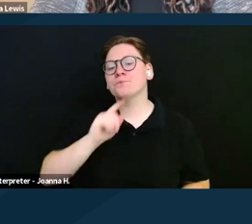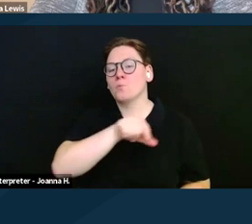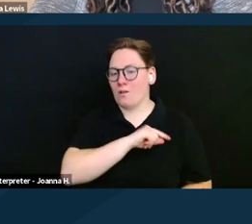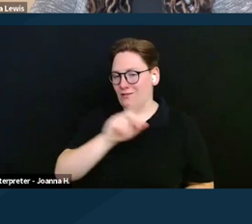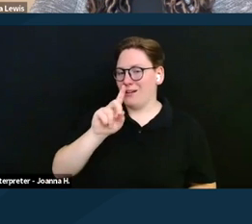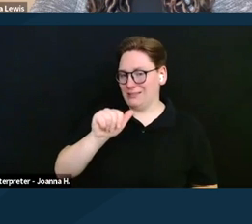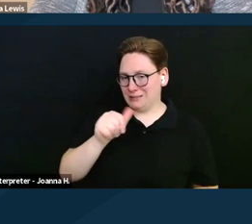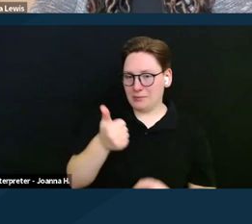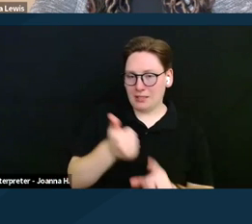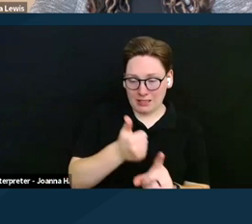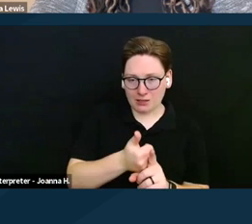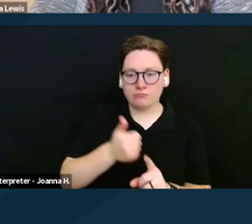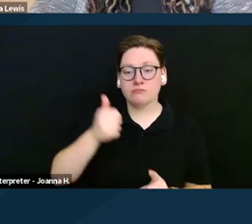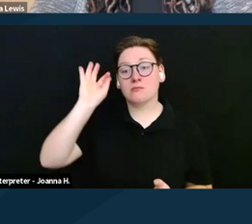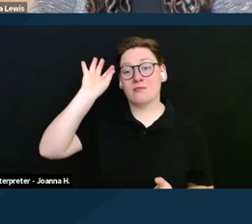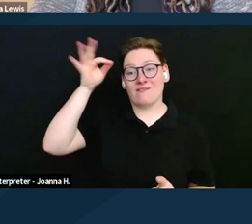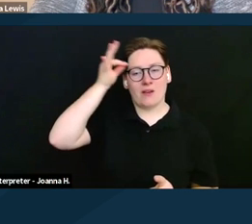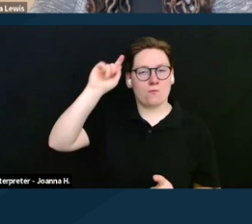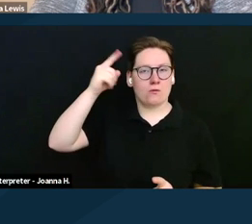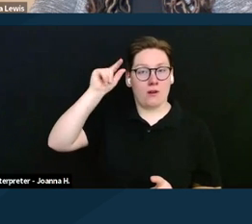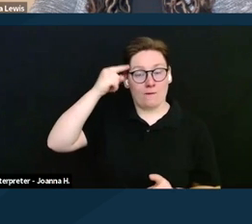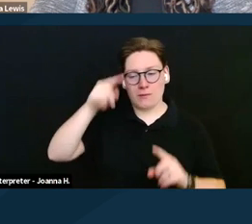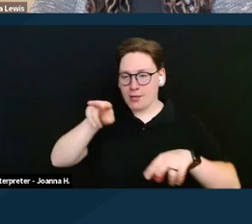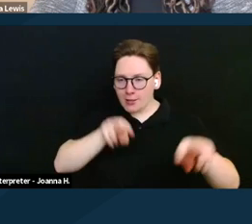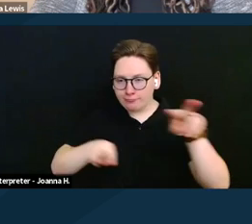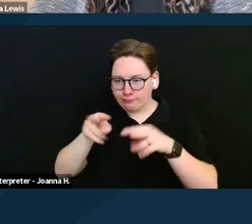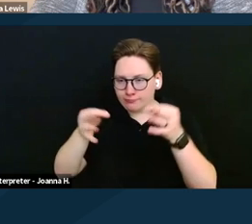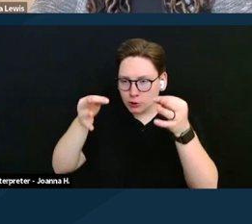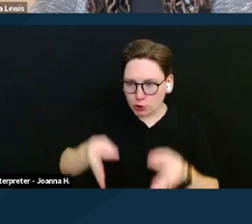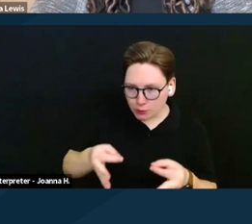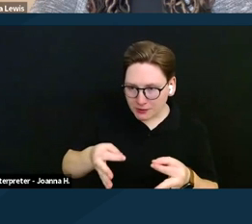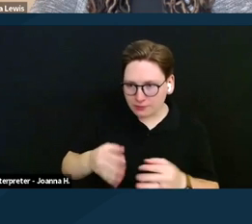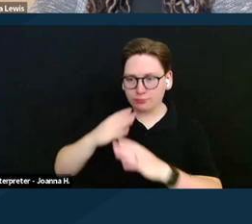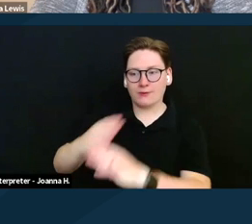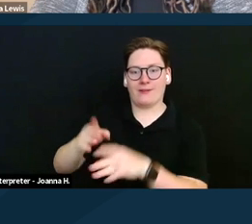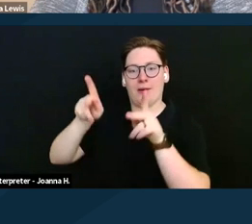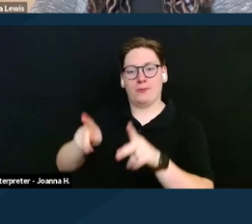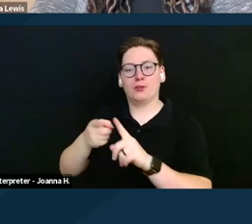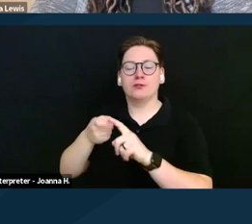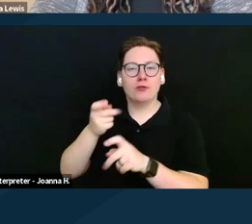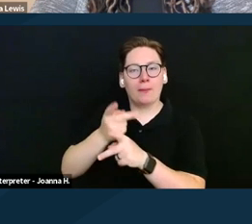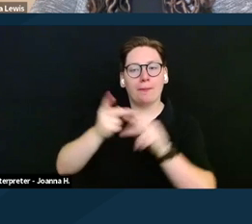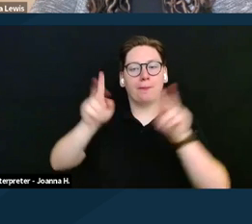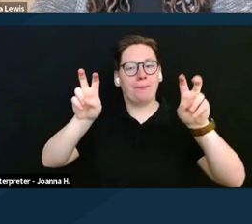that the federal government determines prevent someone from maintaining substantial gainful employment.